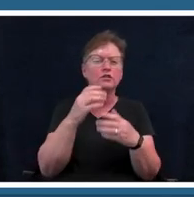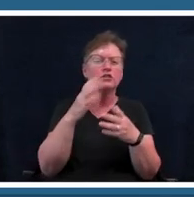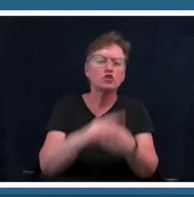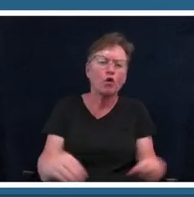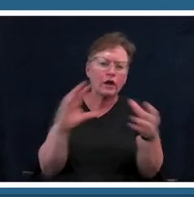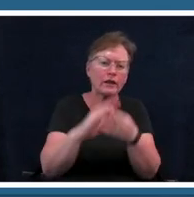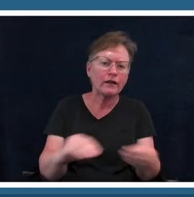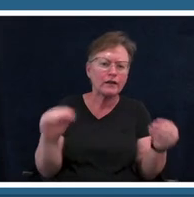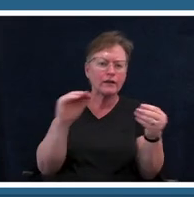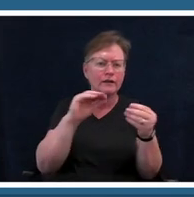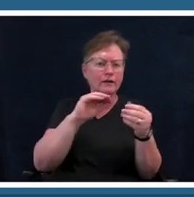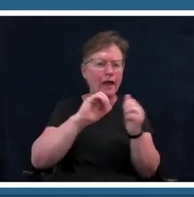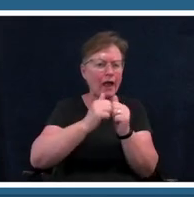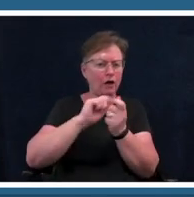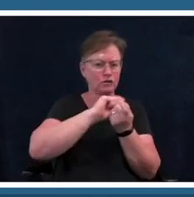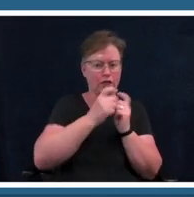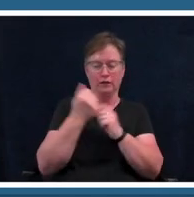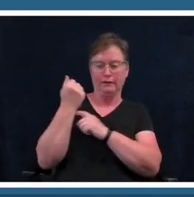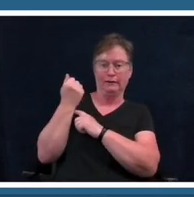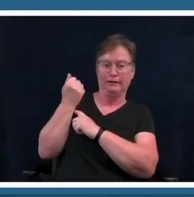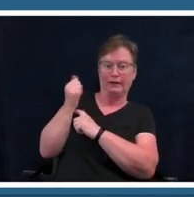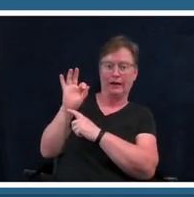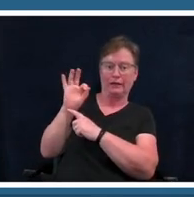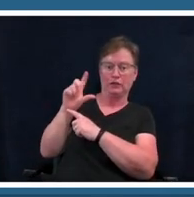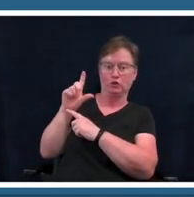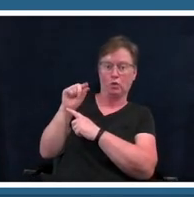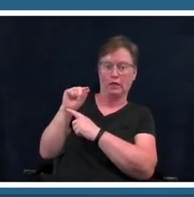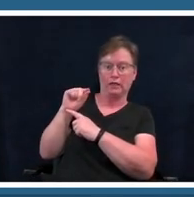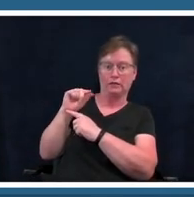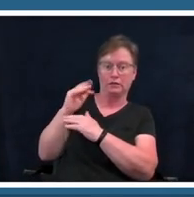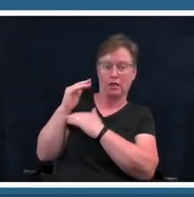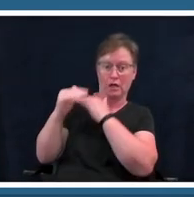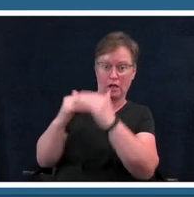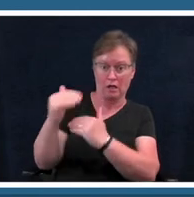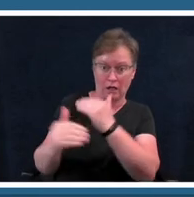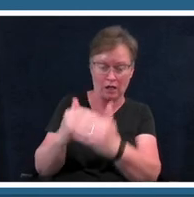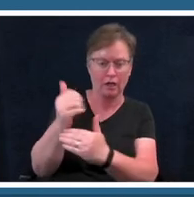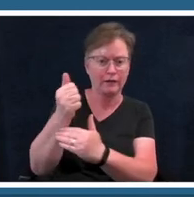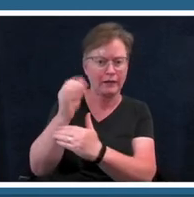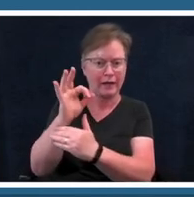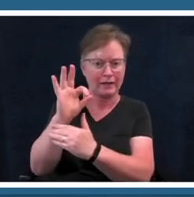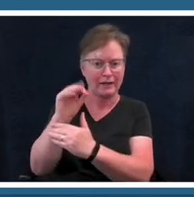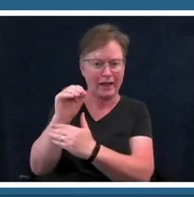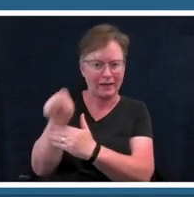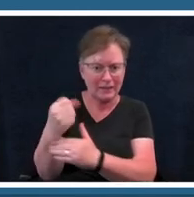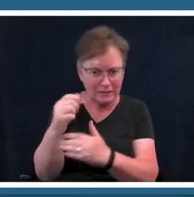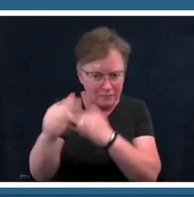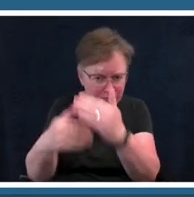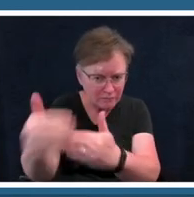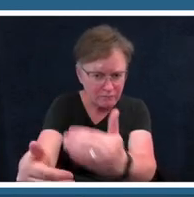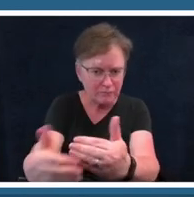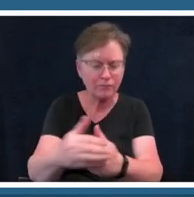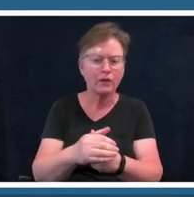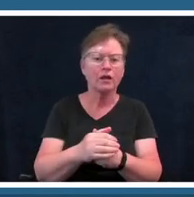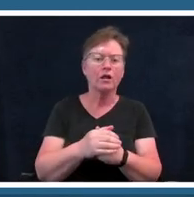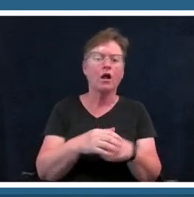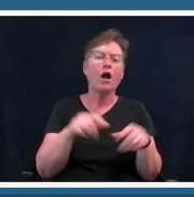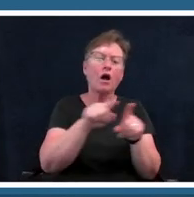from the 1920s to the 1990s and then we're also going to